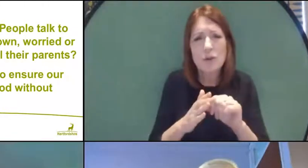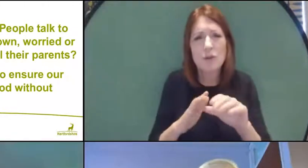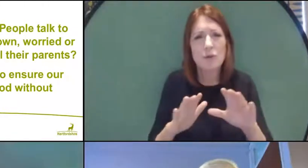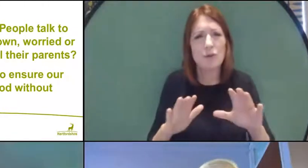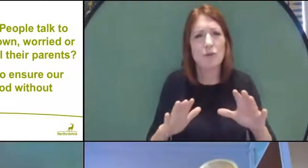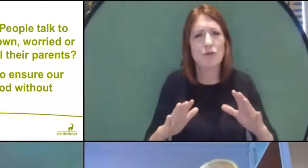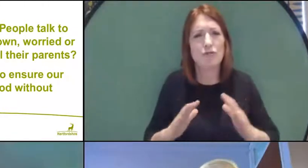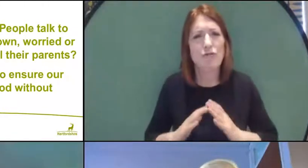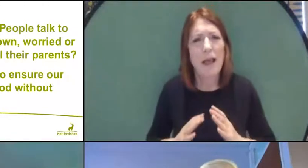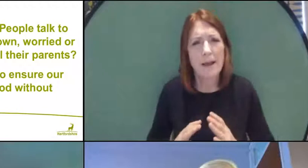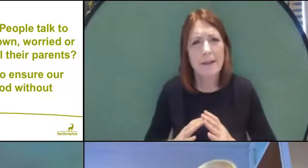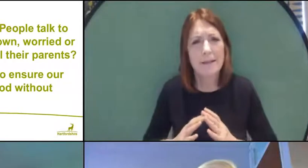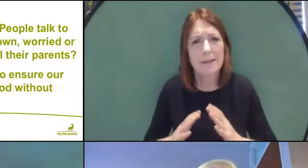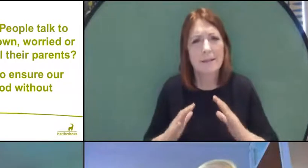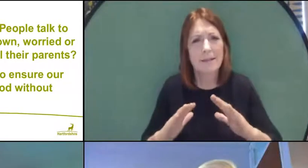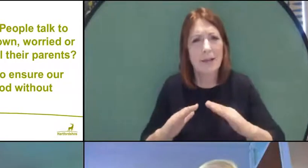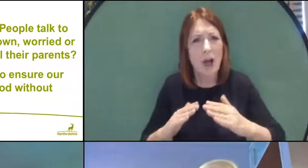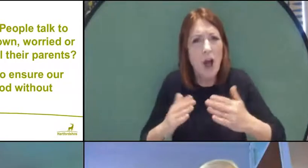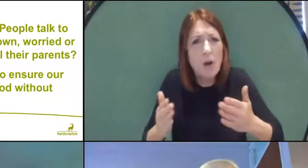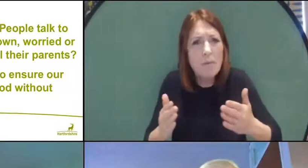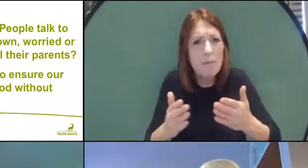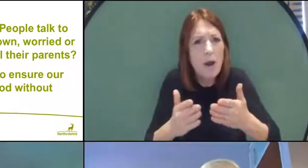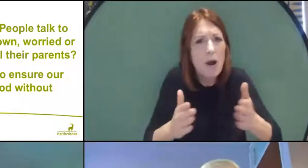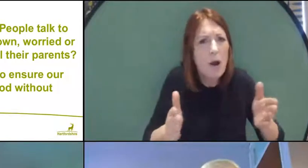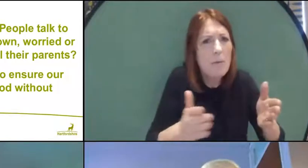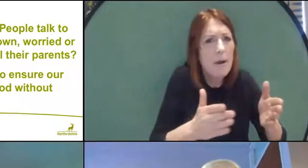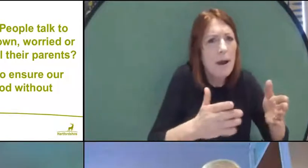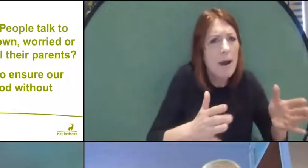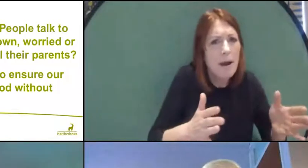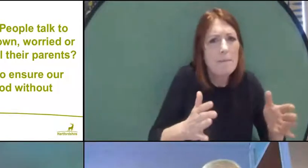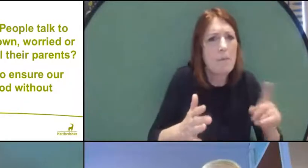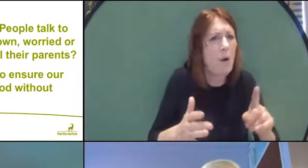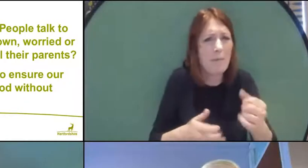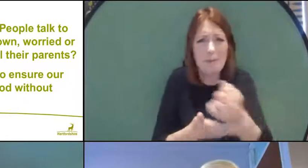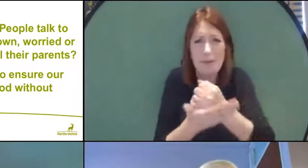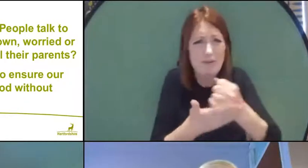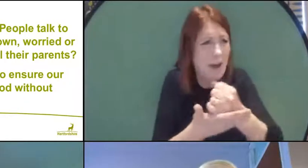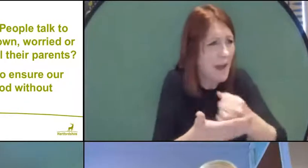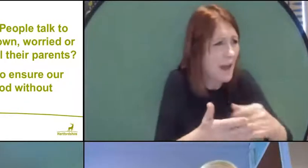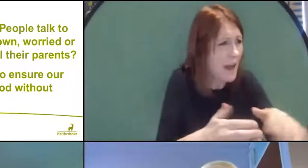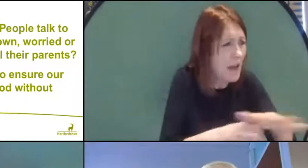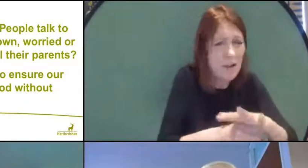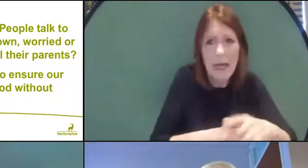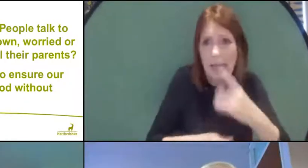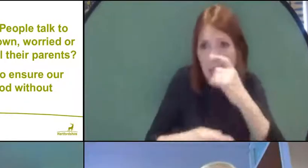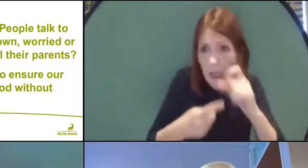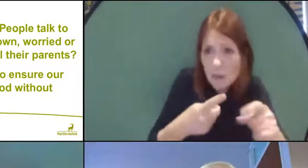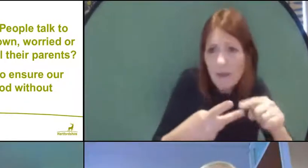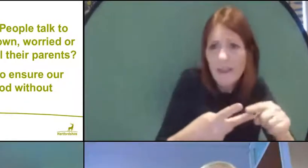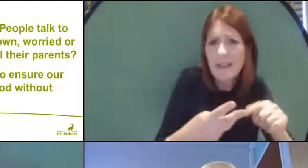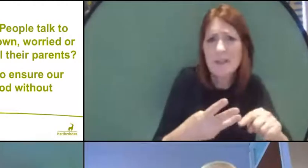because there becomes gray areas and "can you do this/can you do that?", and so that's I think one